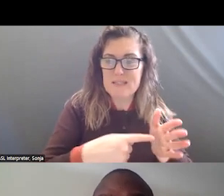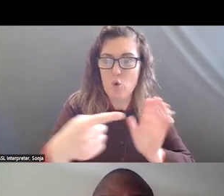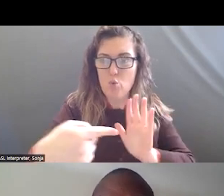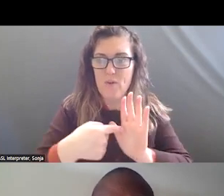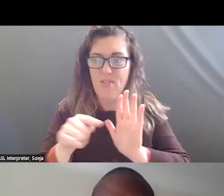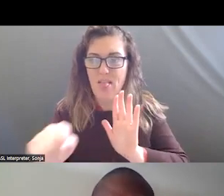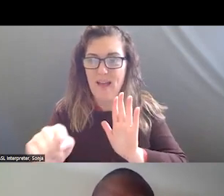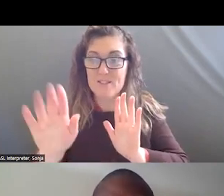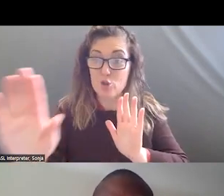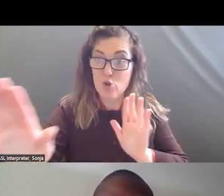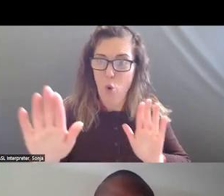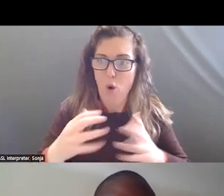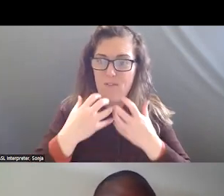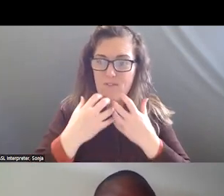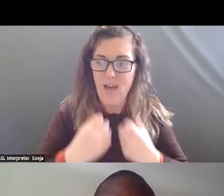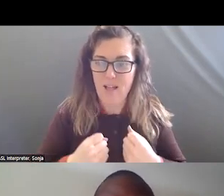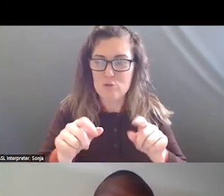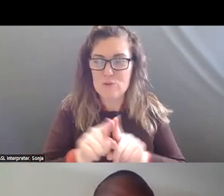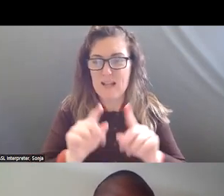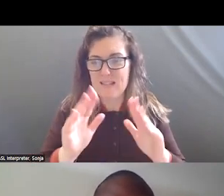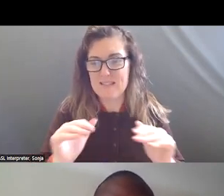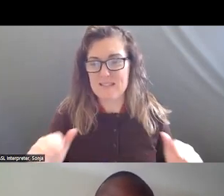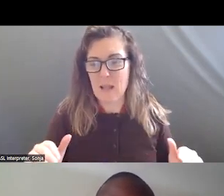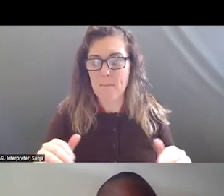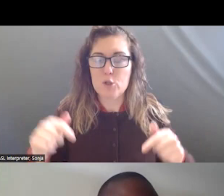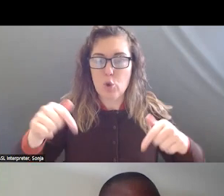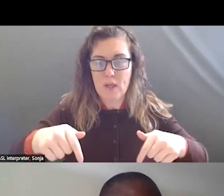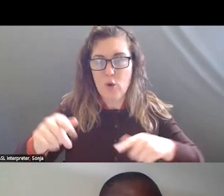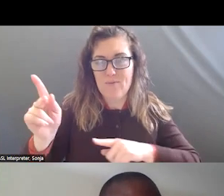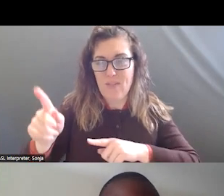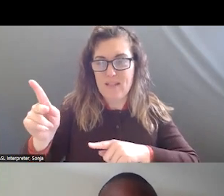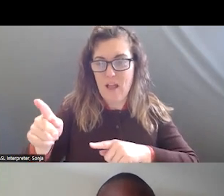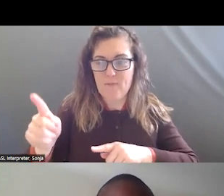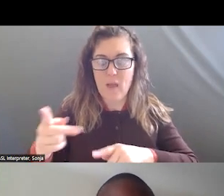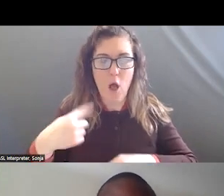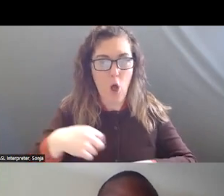THIS IS SOMETHING THAT WE HAVE DONE IN PHILADELPHIA AND THE